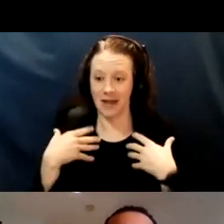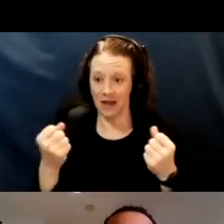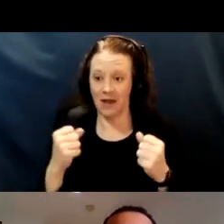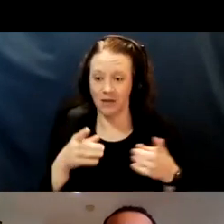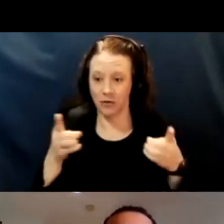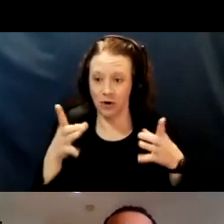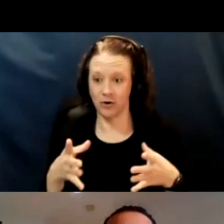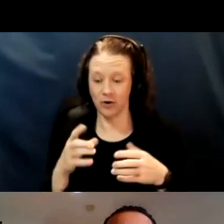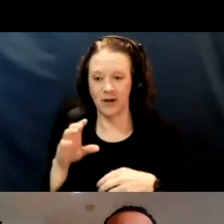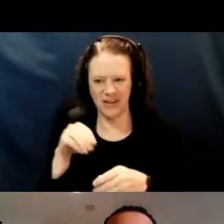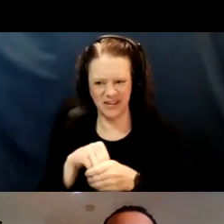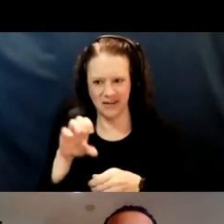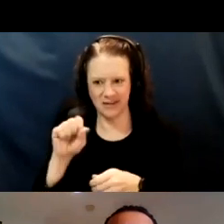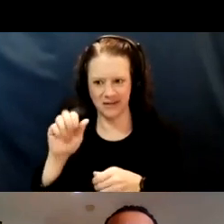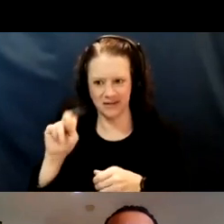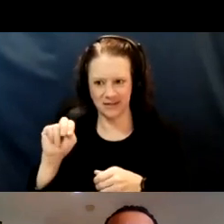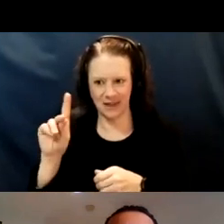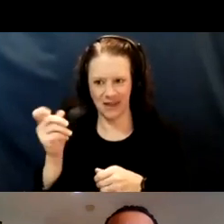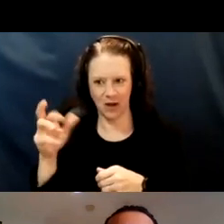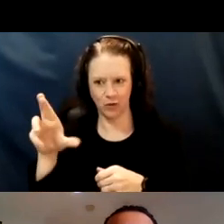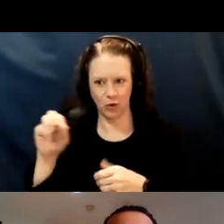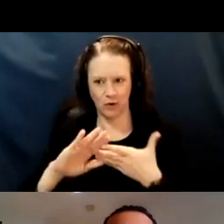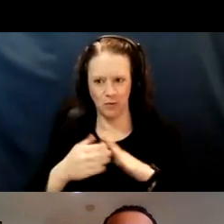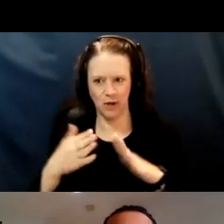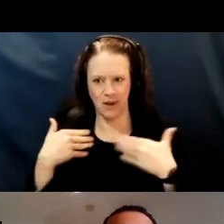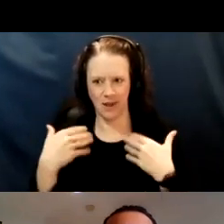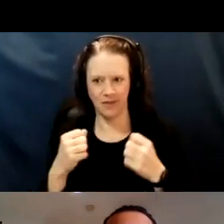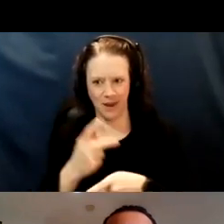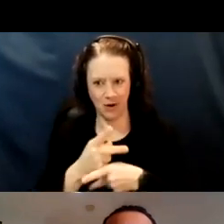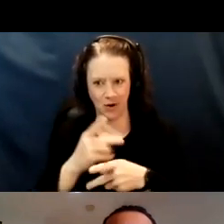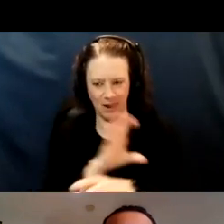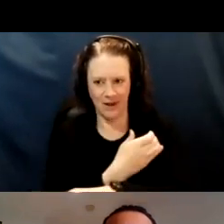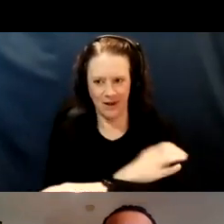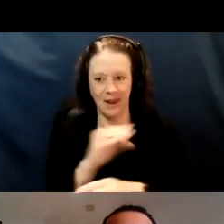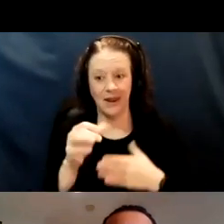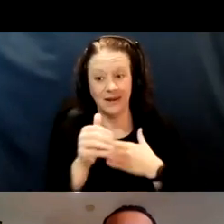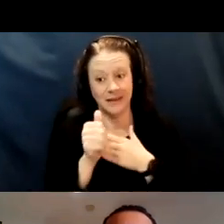And he's been there since May, 2020. And he's been leading the COVID testing initiatives.